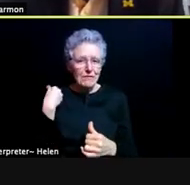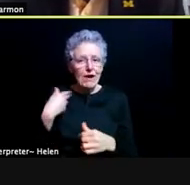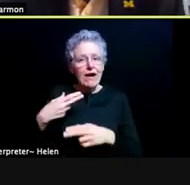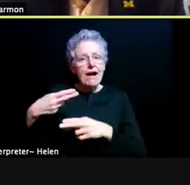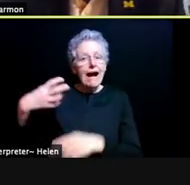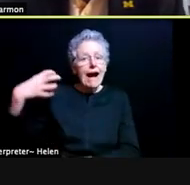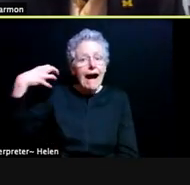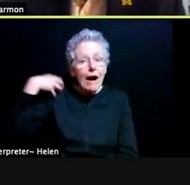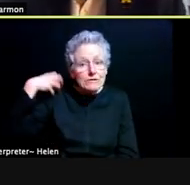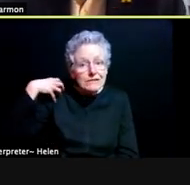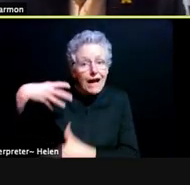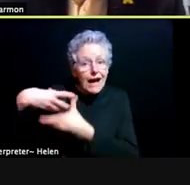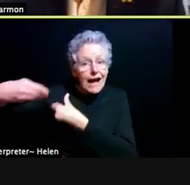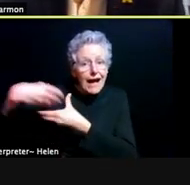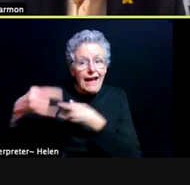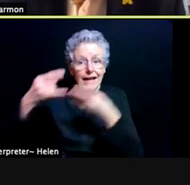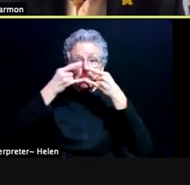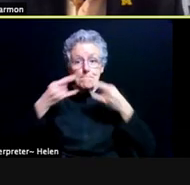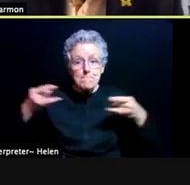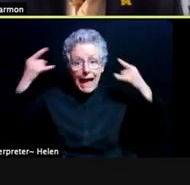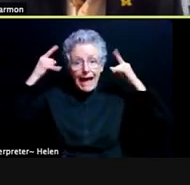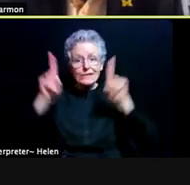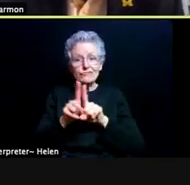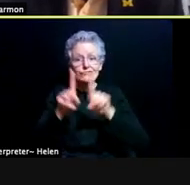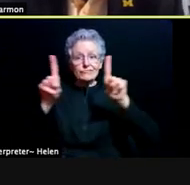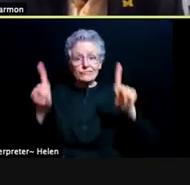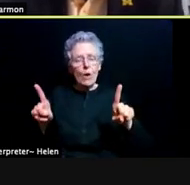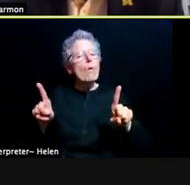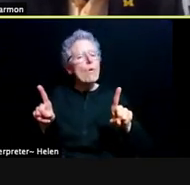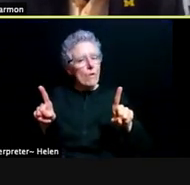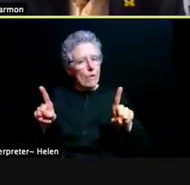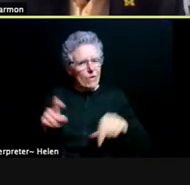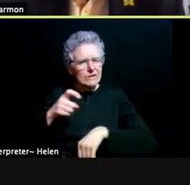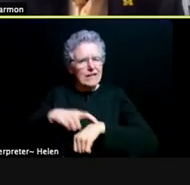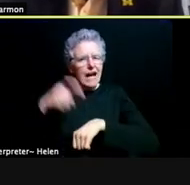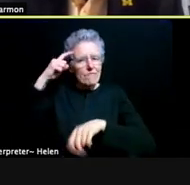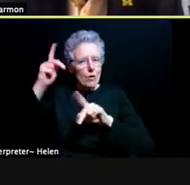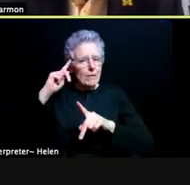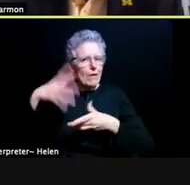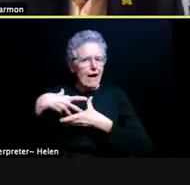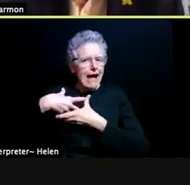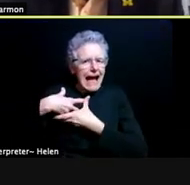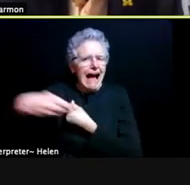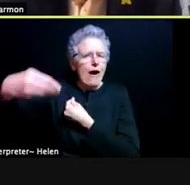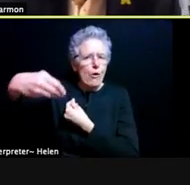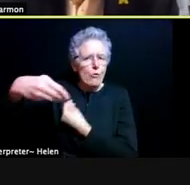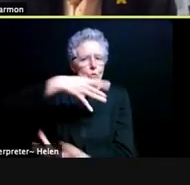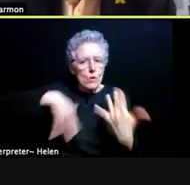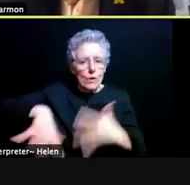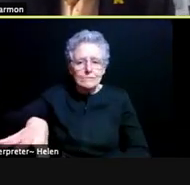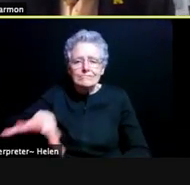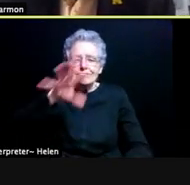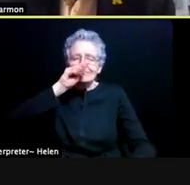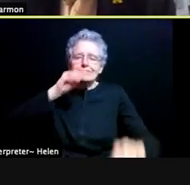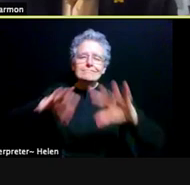socially distant, it's an opportunity for people to get out and just get some air and take advantage of that.